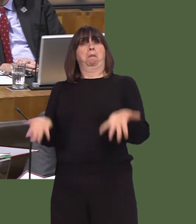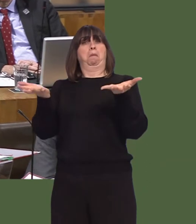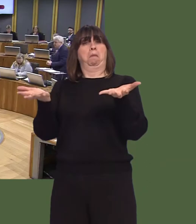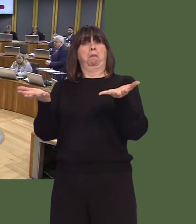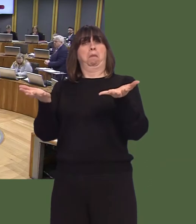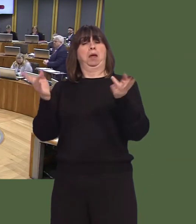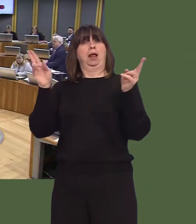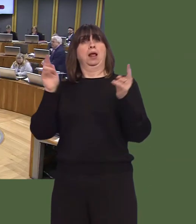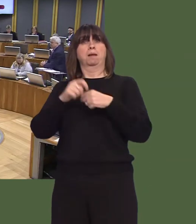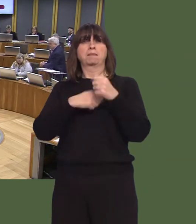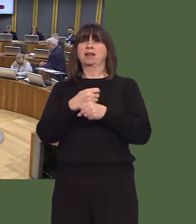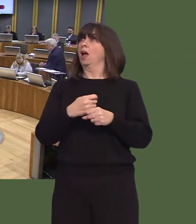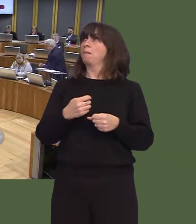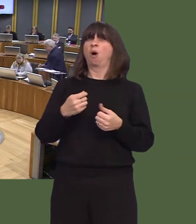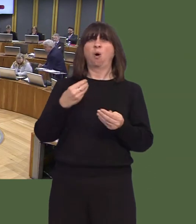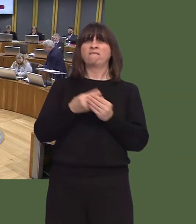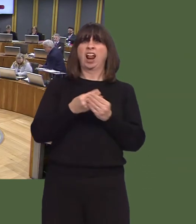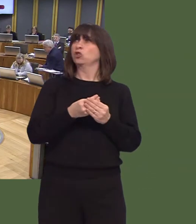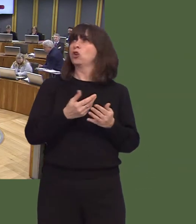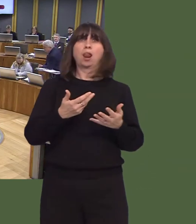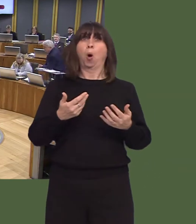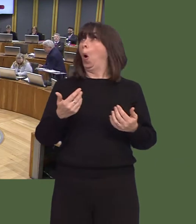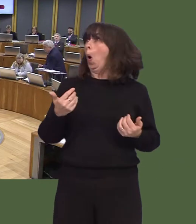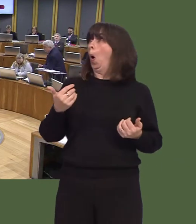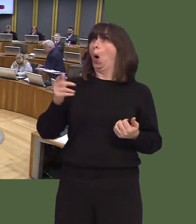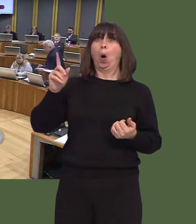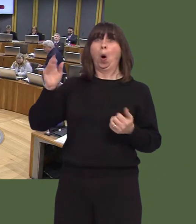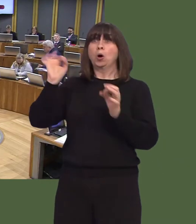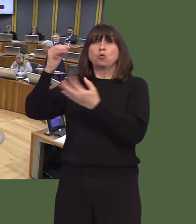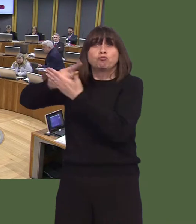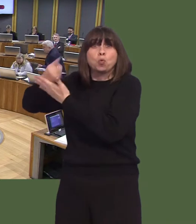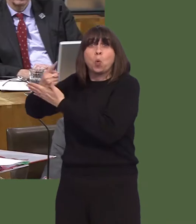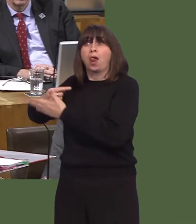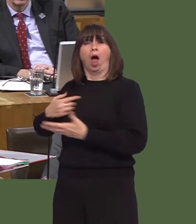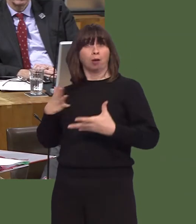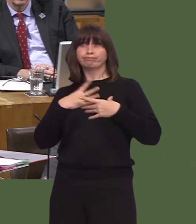to irresponsible financiers to play around with people's money, to lend to people who